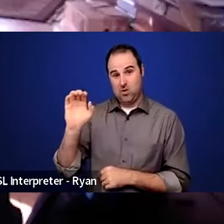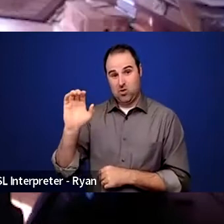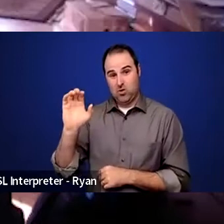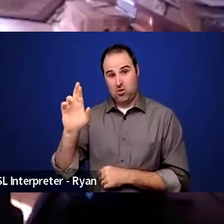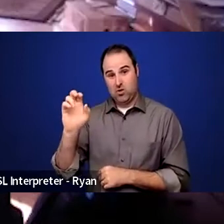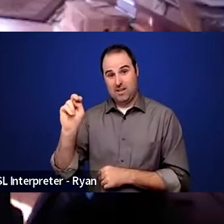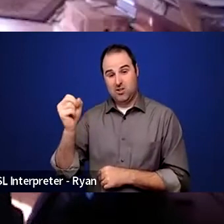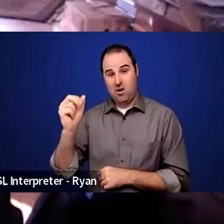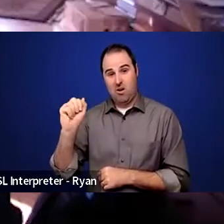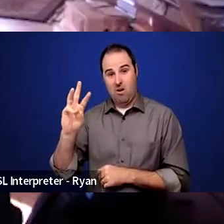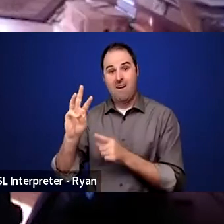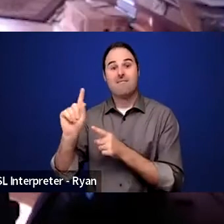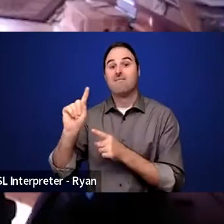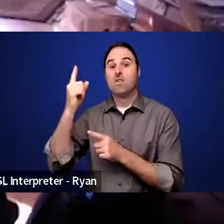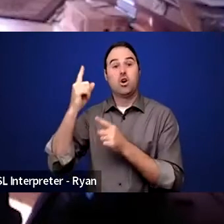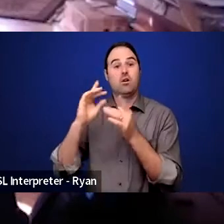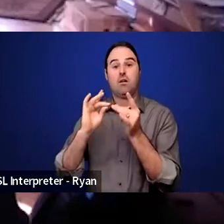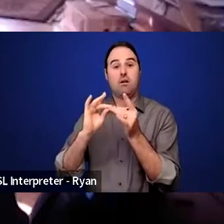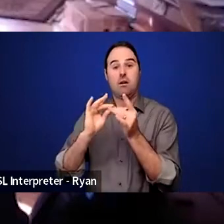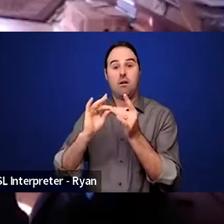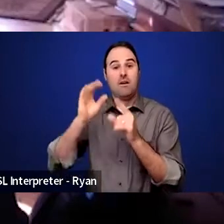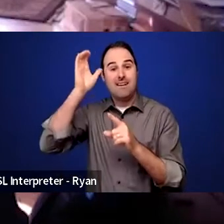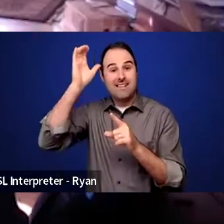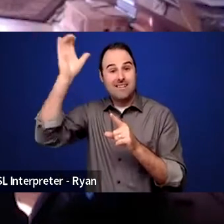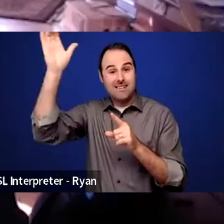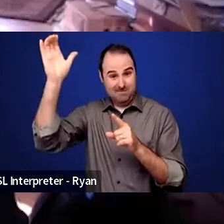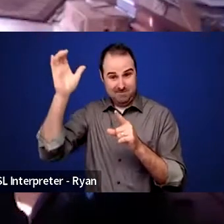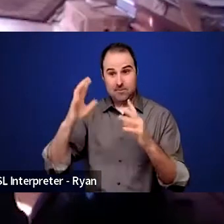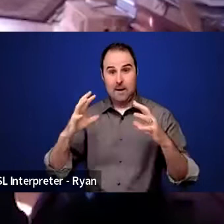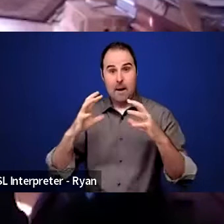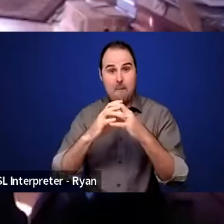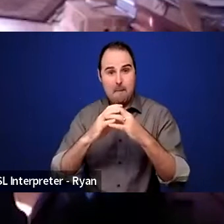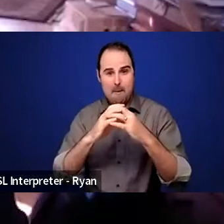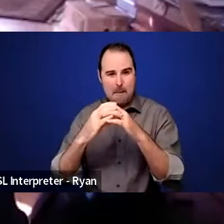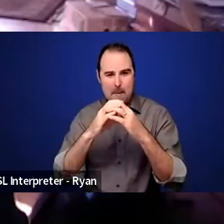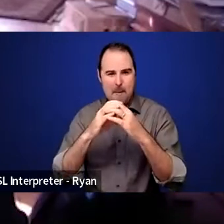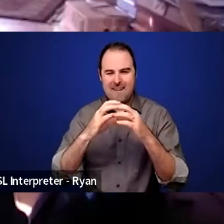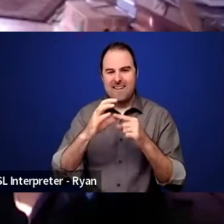of intersectionality more than 30 years ago. And it's defined as the ways in which systems of inequality